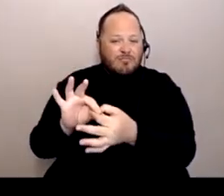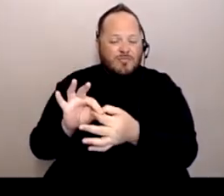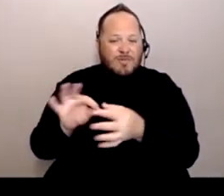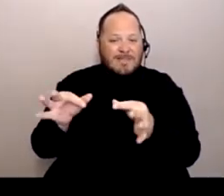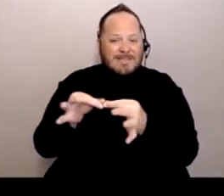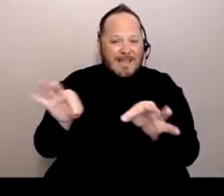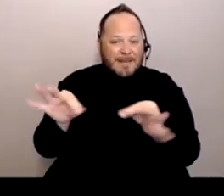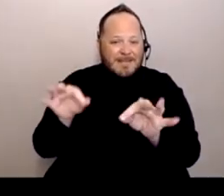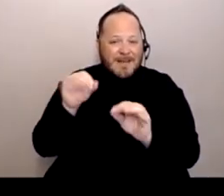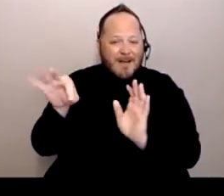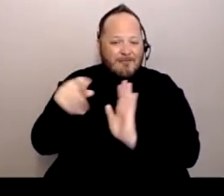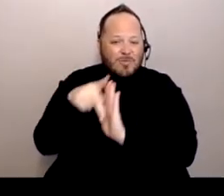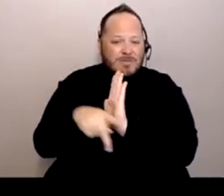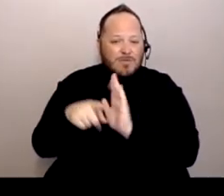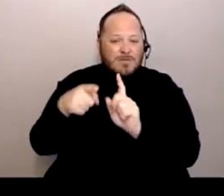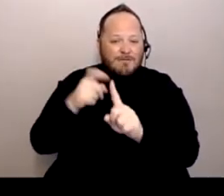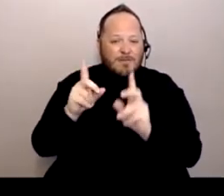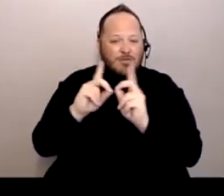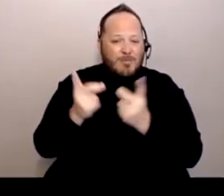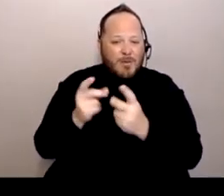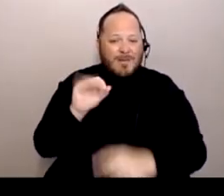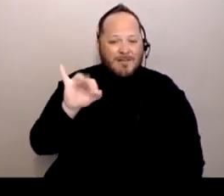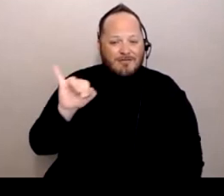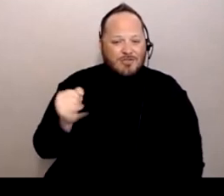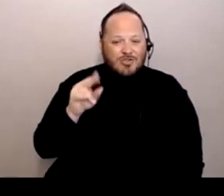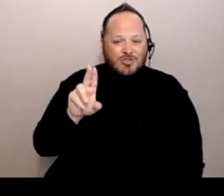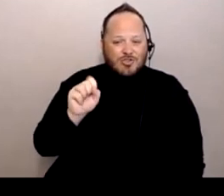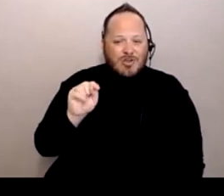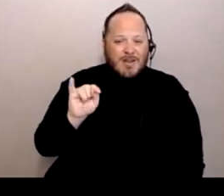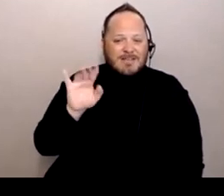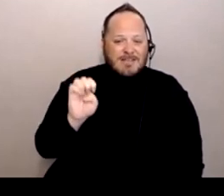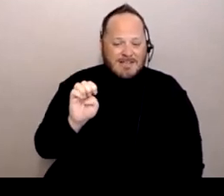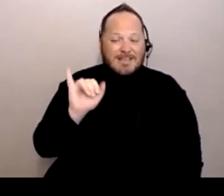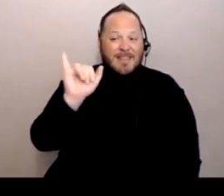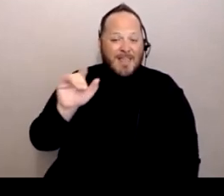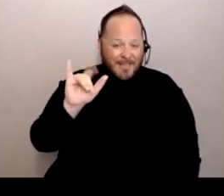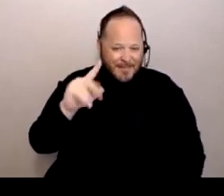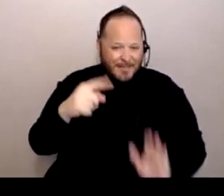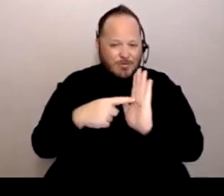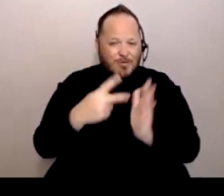from the Department of Justice. It's in English and Spanish. So you might want to check that out.